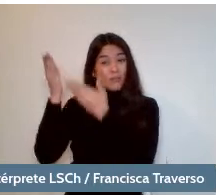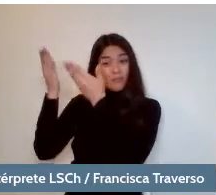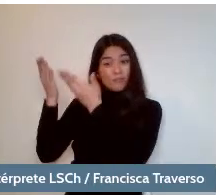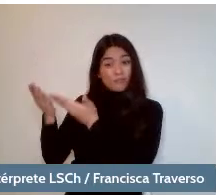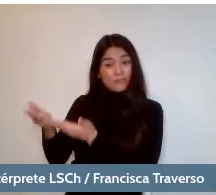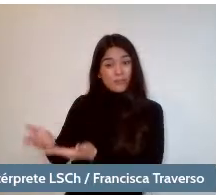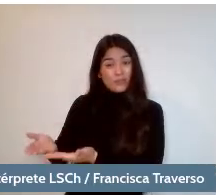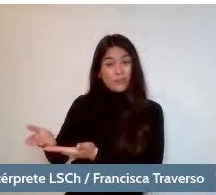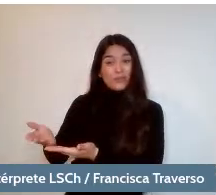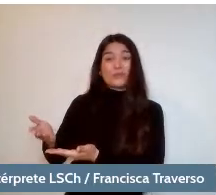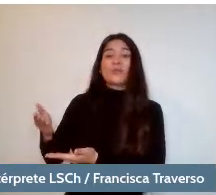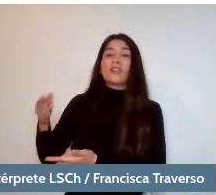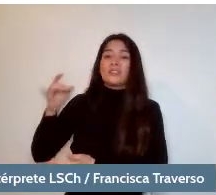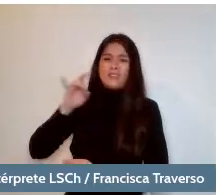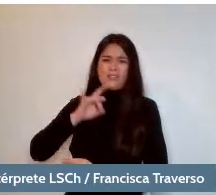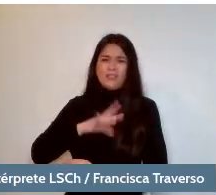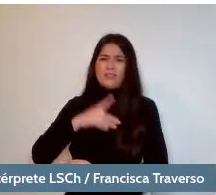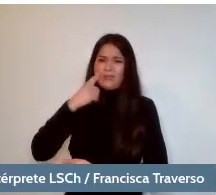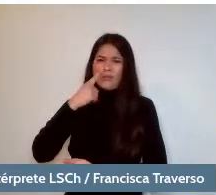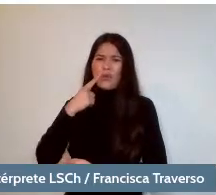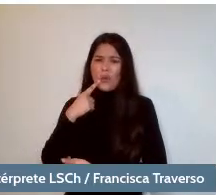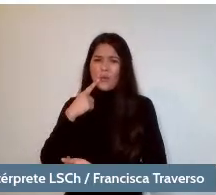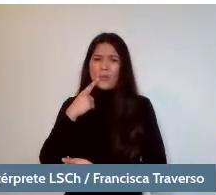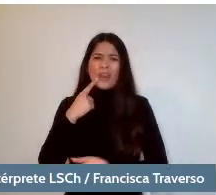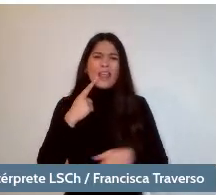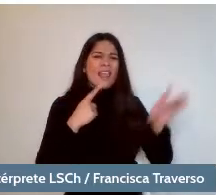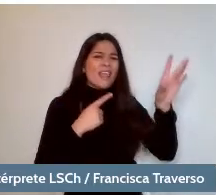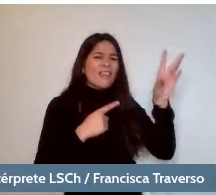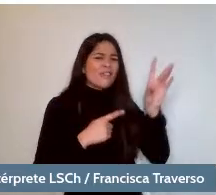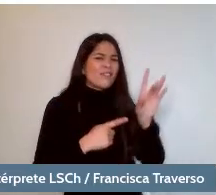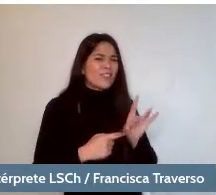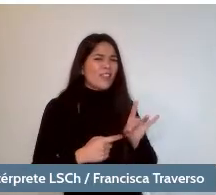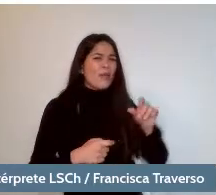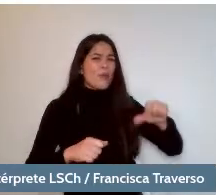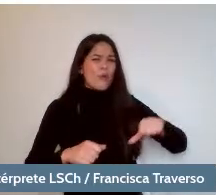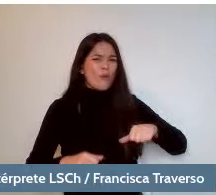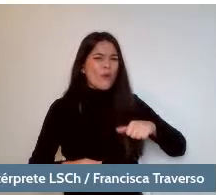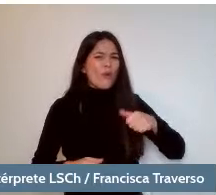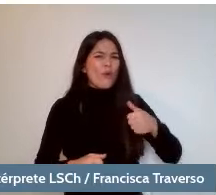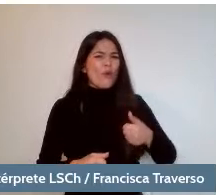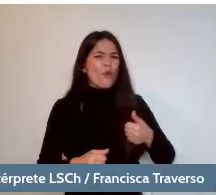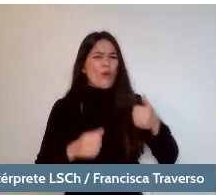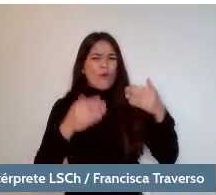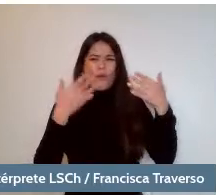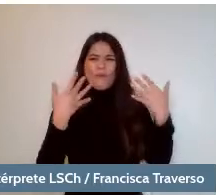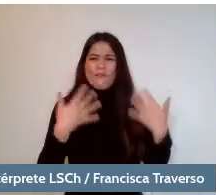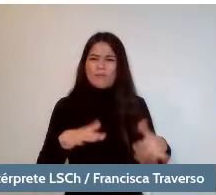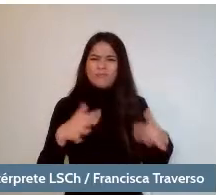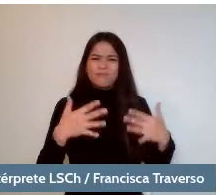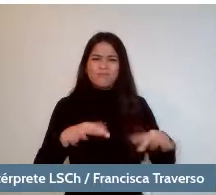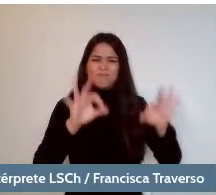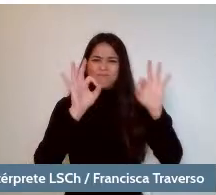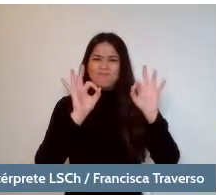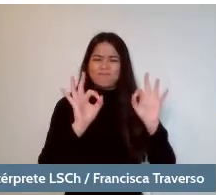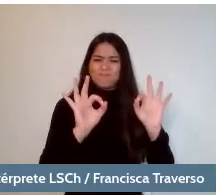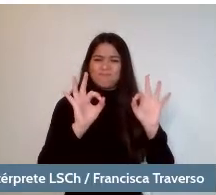we have invited a young, endearing, exceptional, writer